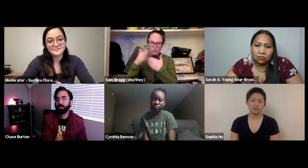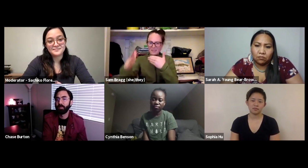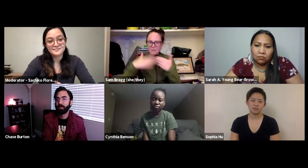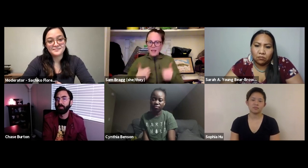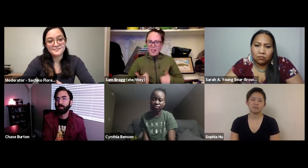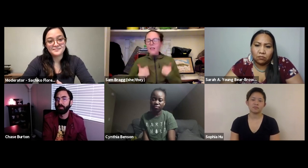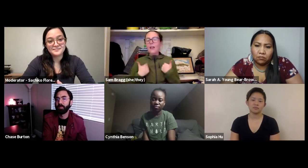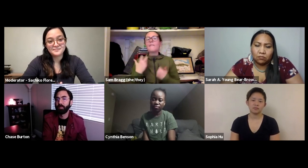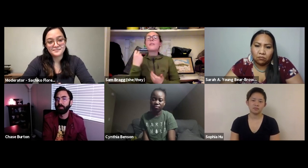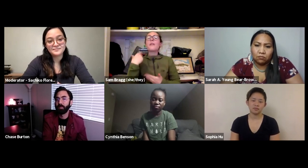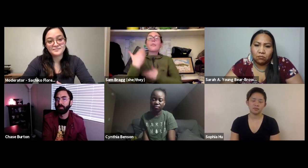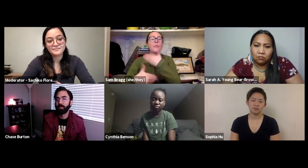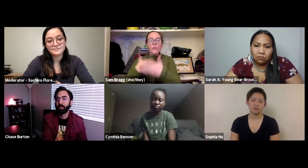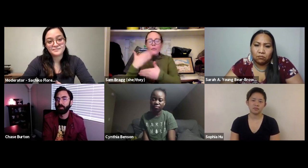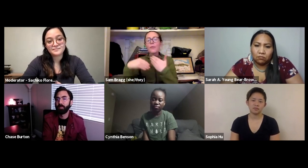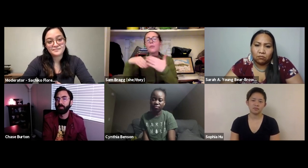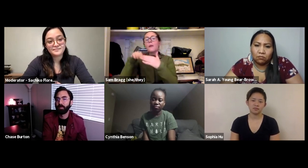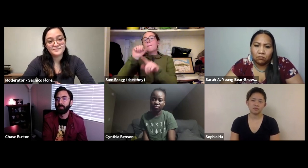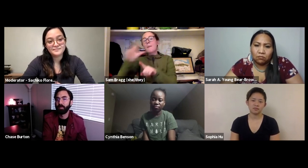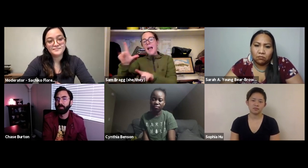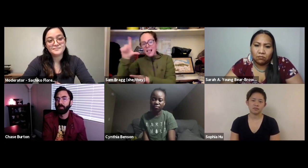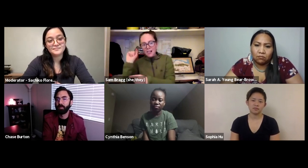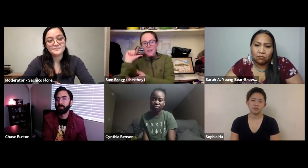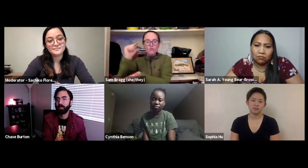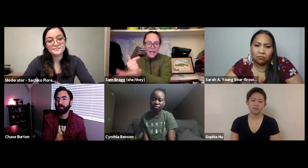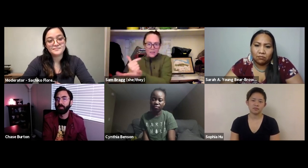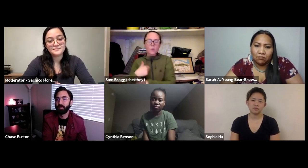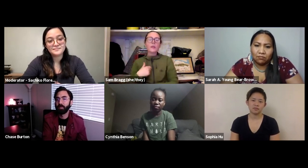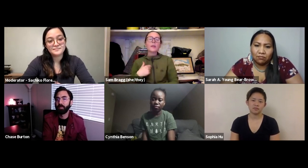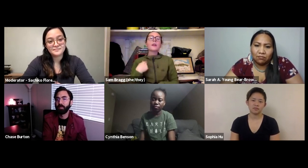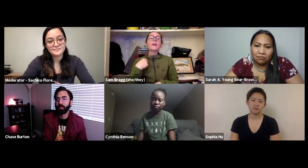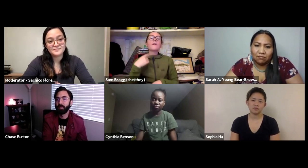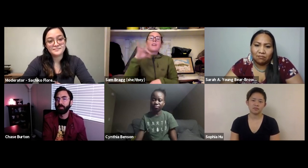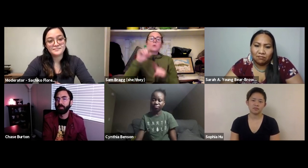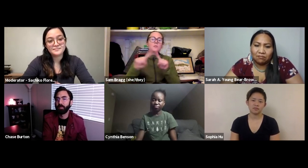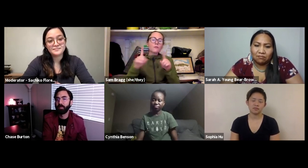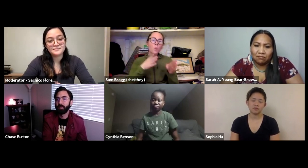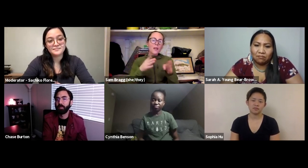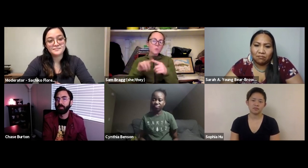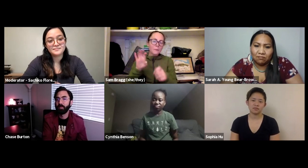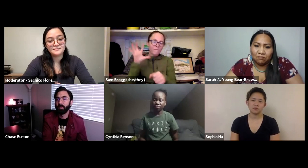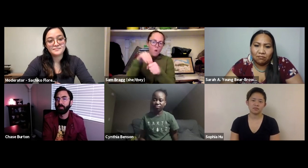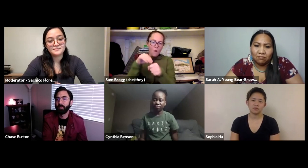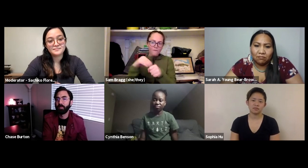the field that I need to get involved in. So I went back to Gallaudet, graduated and